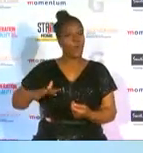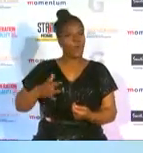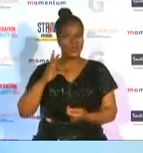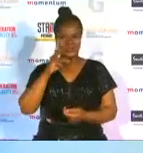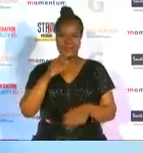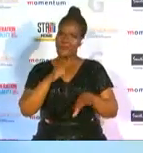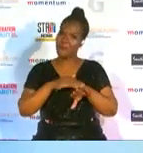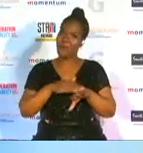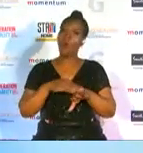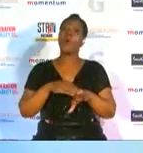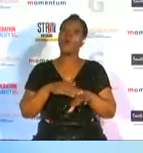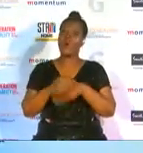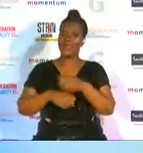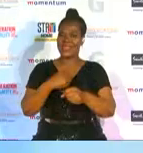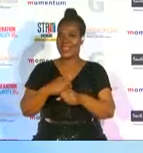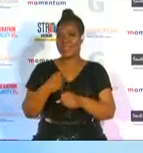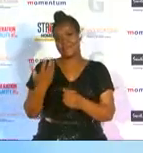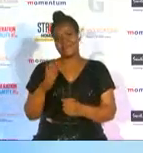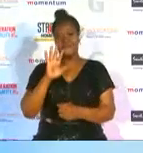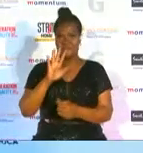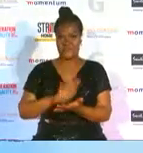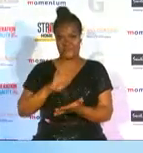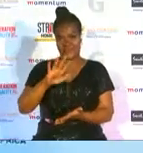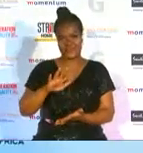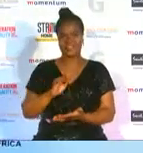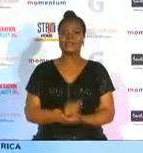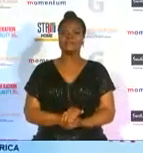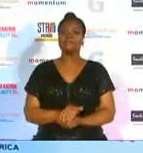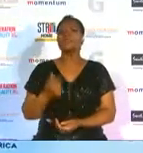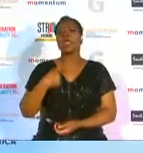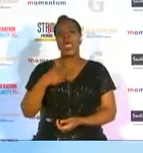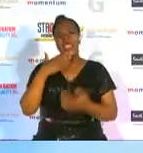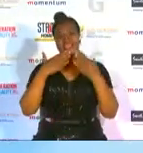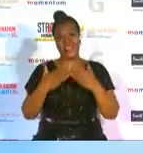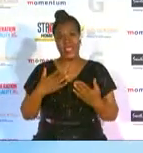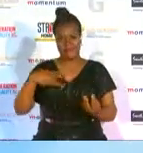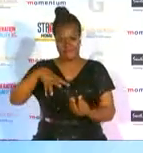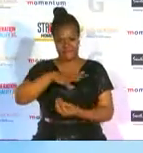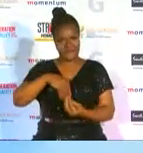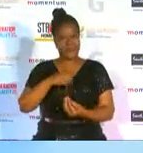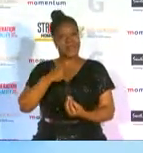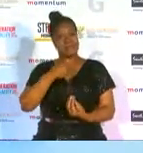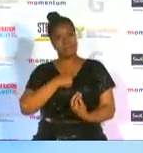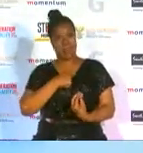and i think i also want to thank my family in the game which is the m sports marketing mom felicia not only did you give me an